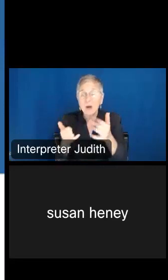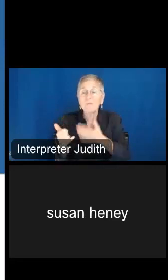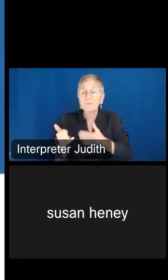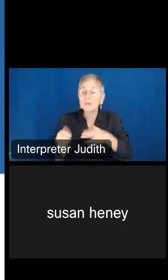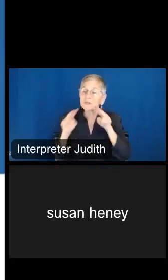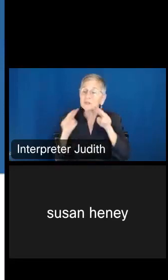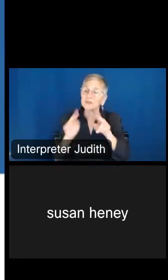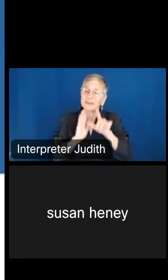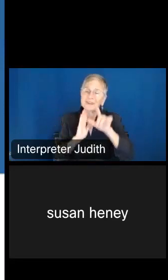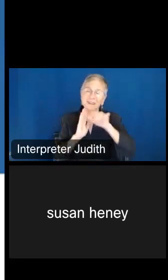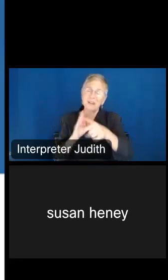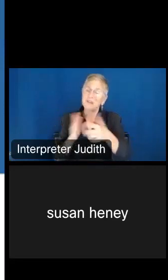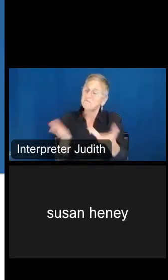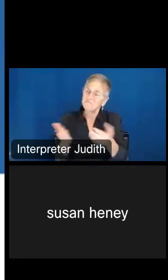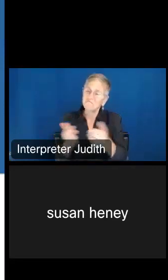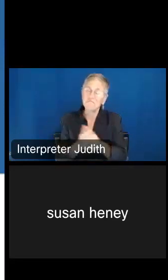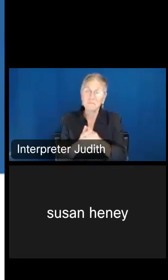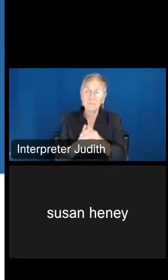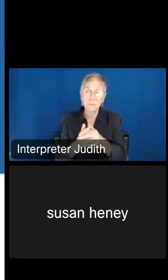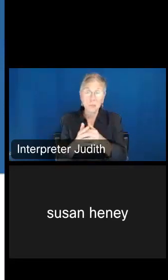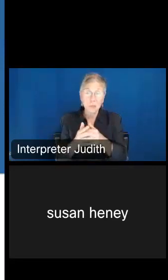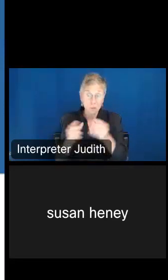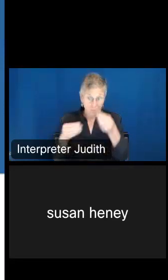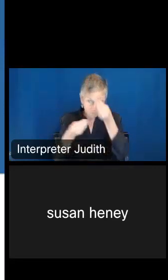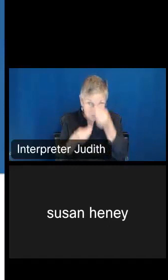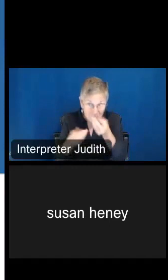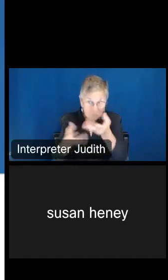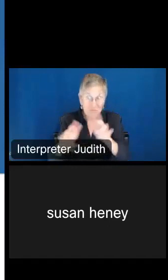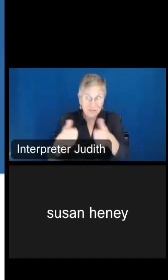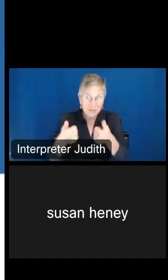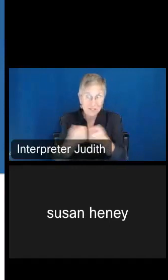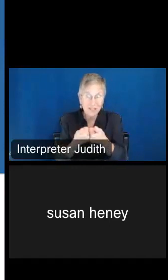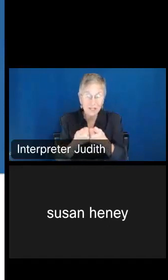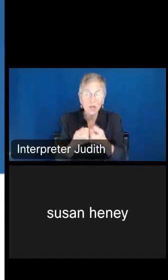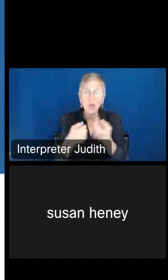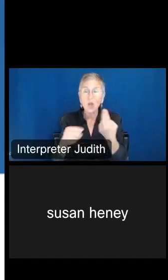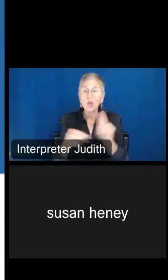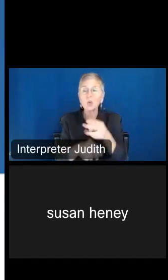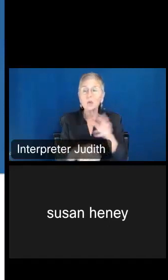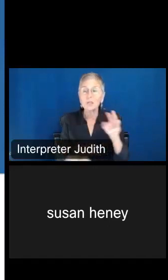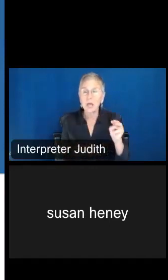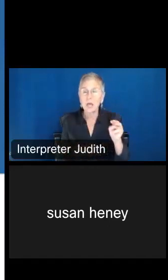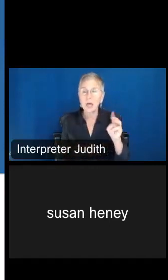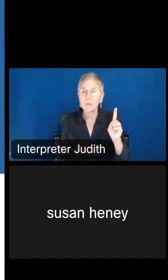So the challenge that I would like you guys to look at is to use MDAT to find the most